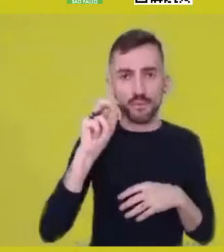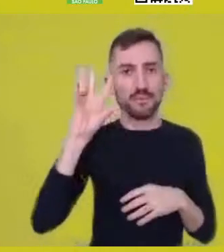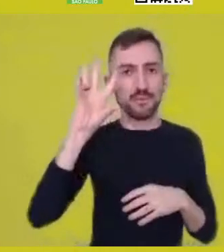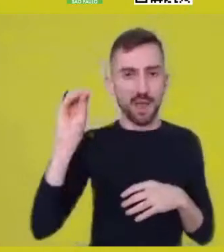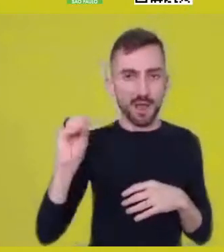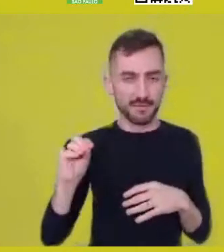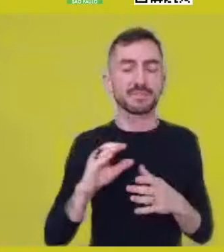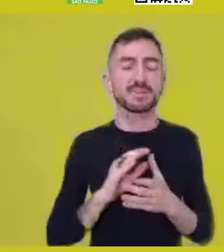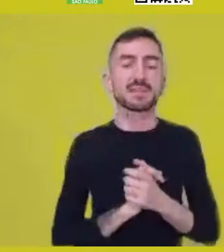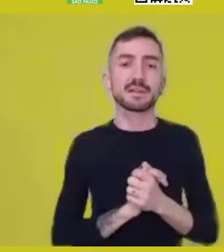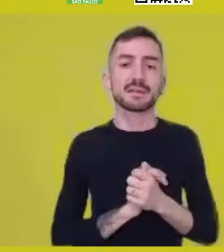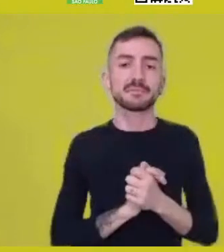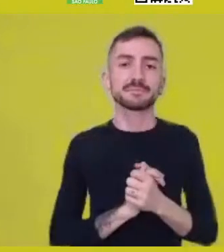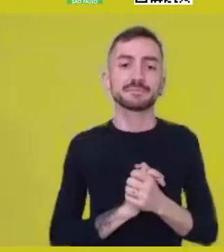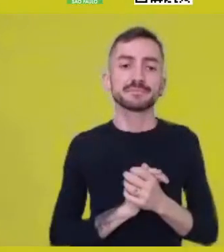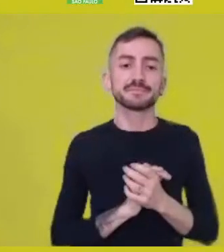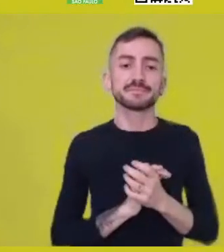the idea of religion,